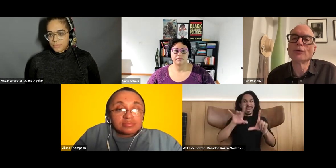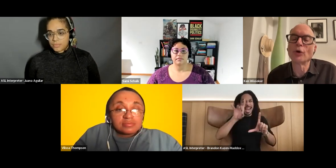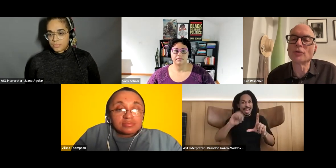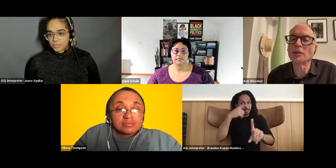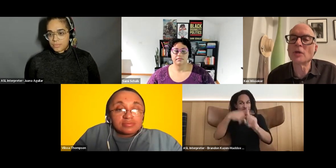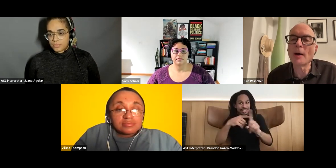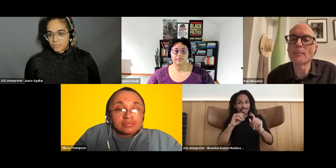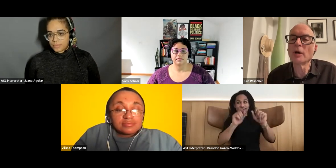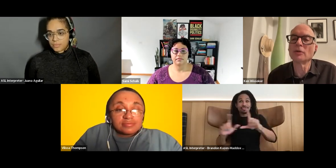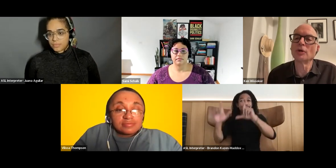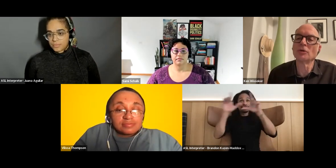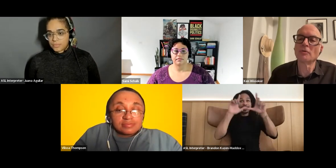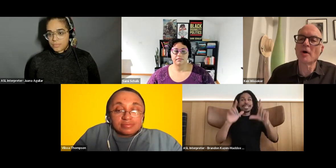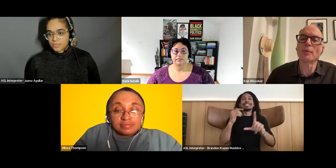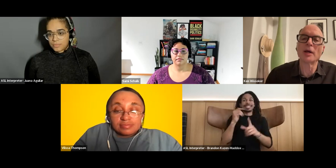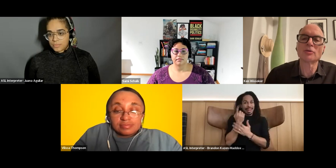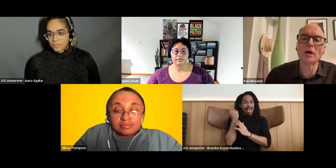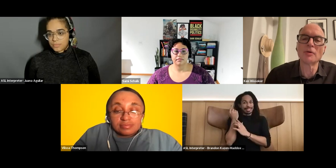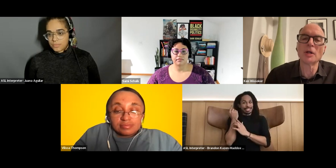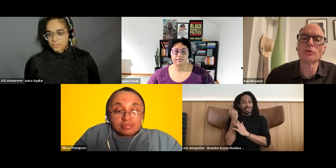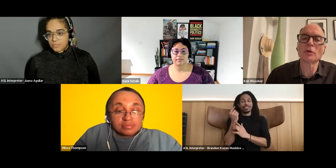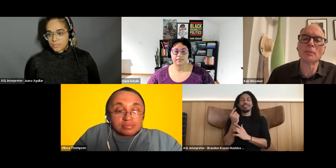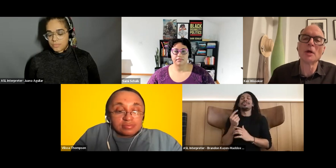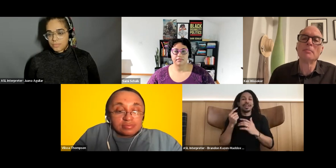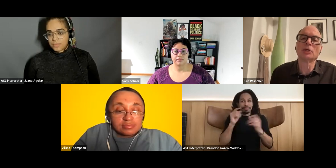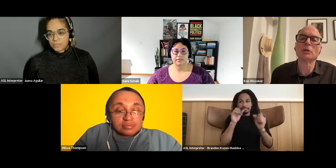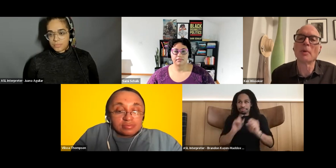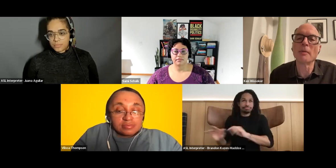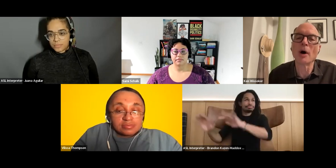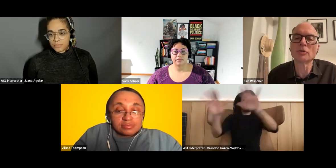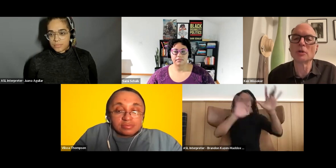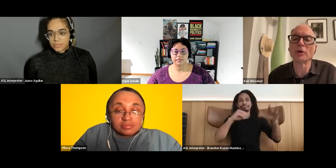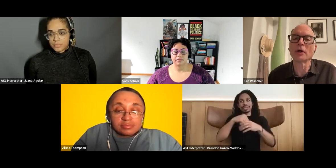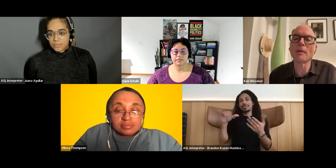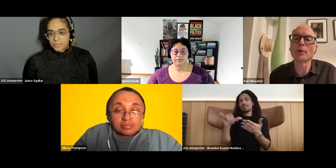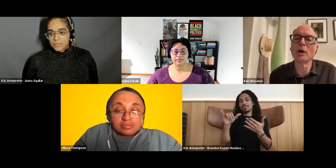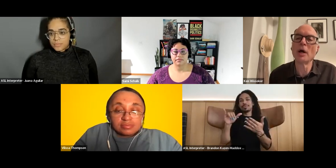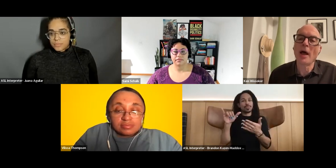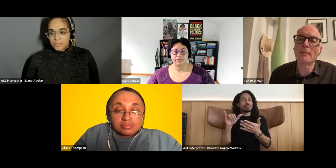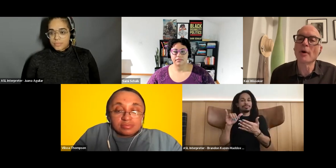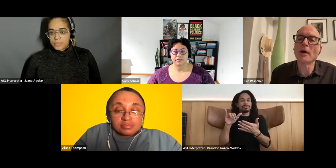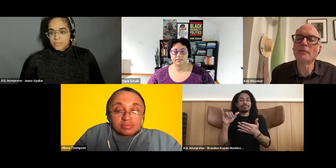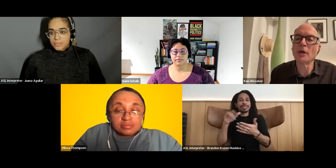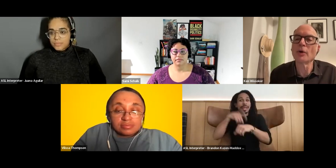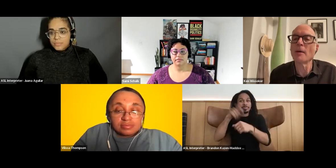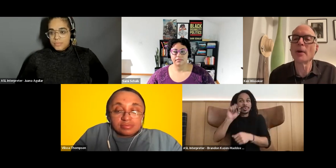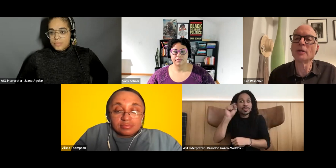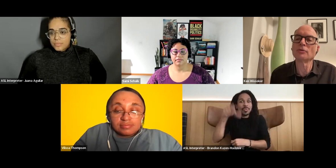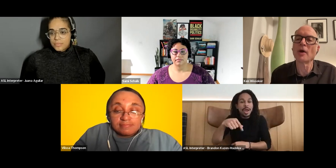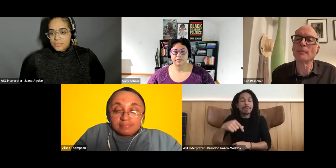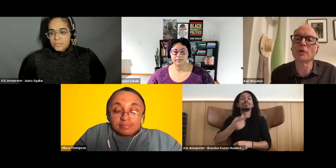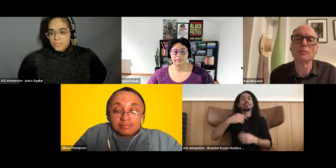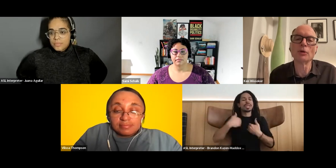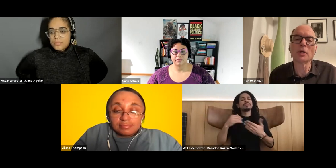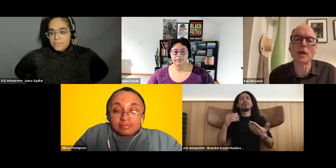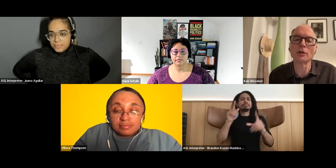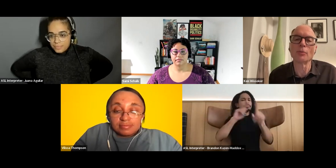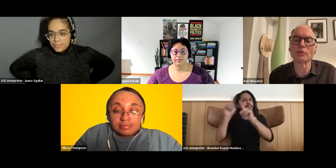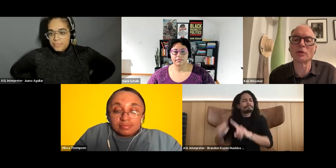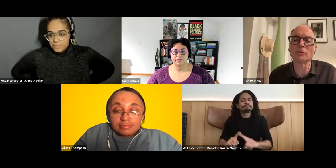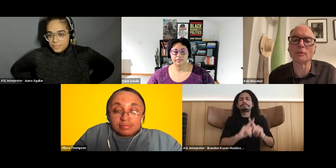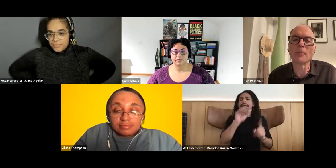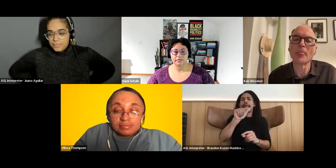Ken Wissoker: Soul signs, opera, a series of opera Asl Videos Commission, by Boston, Lyric opera and pride video campaigns for Amazon music and global citizen